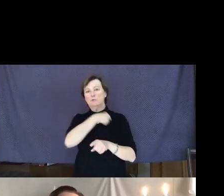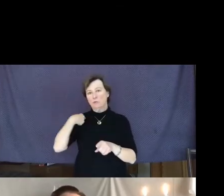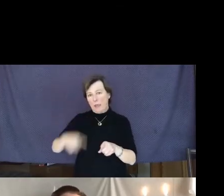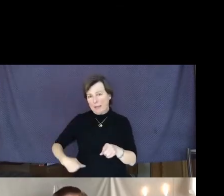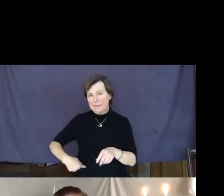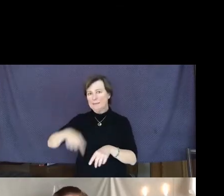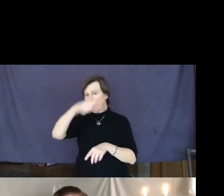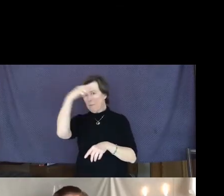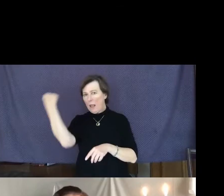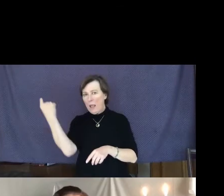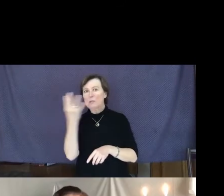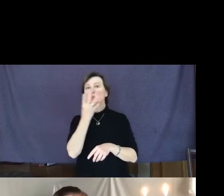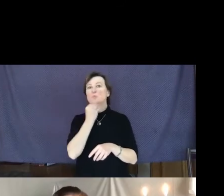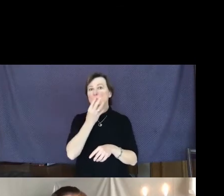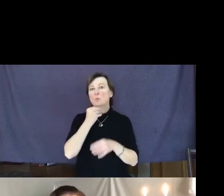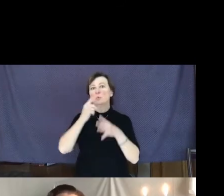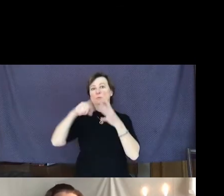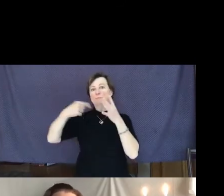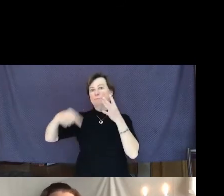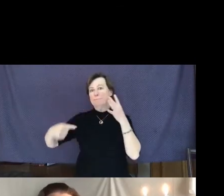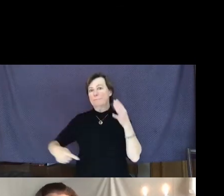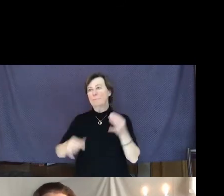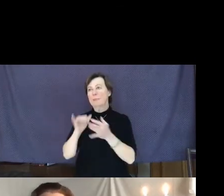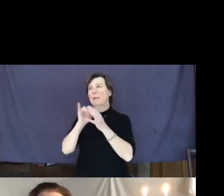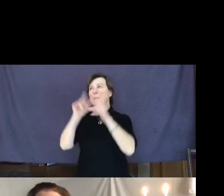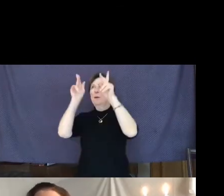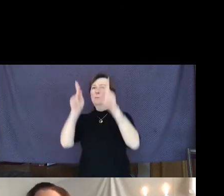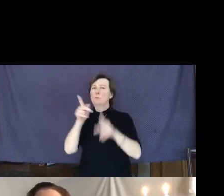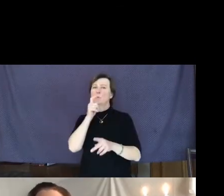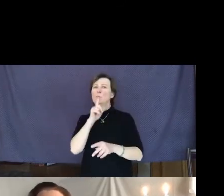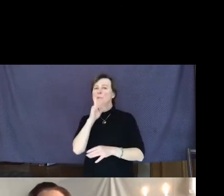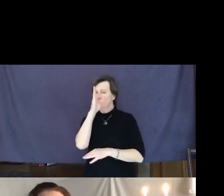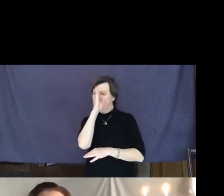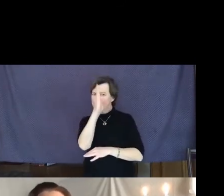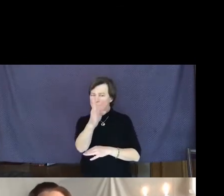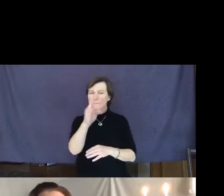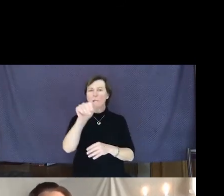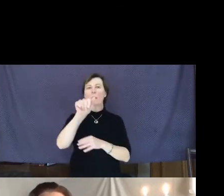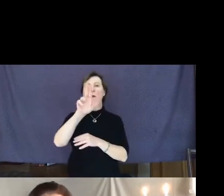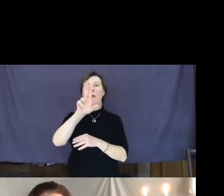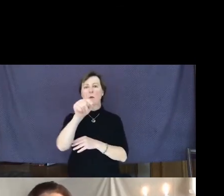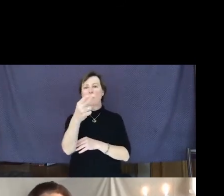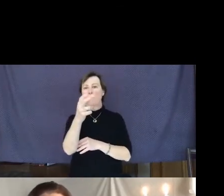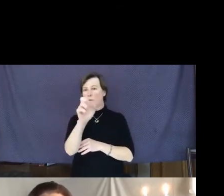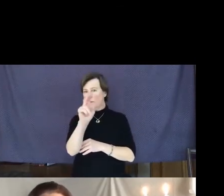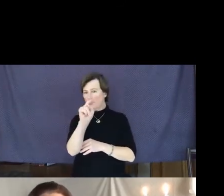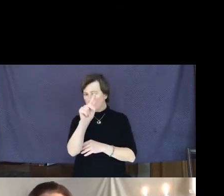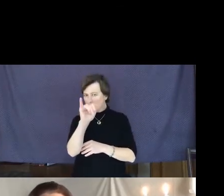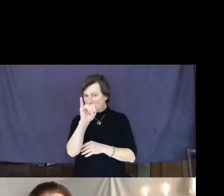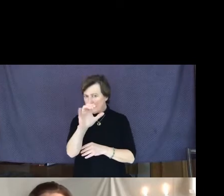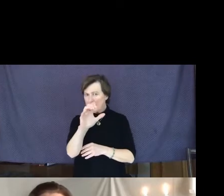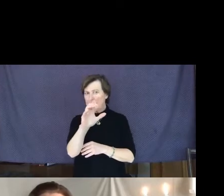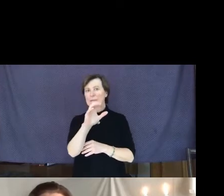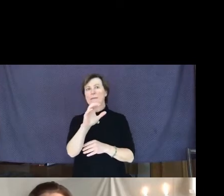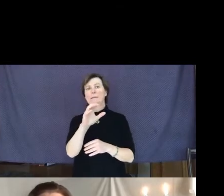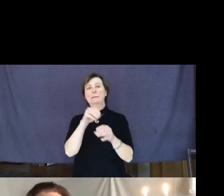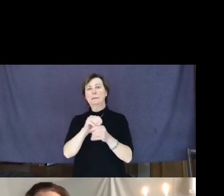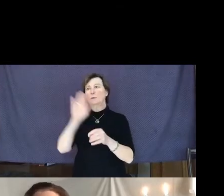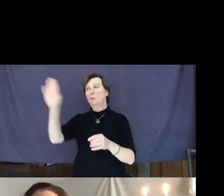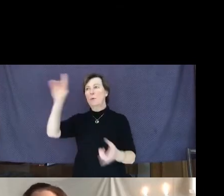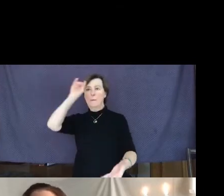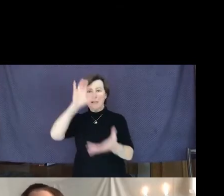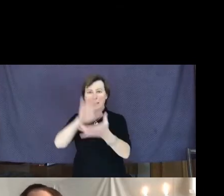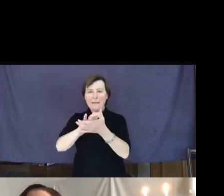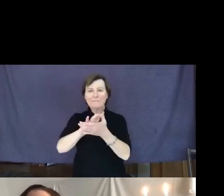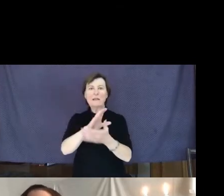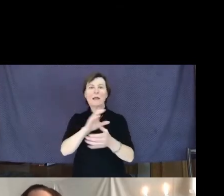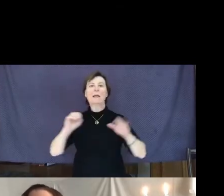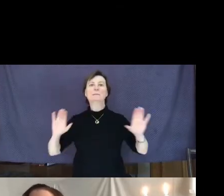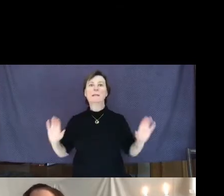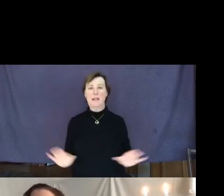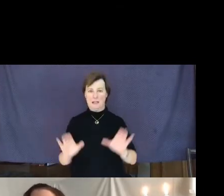Someone who is authentic and genuine in her beliefs and actions.